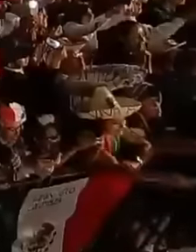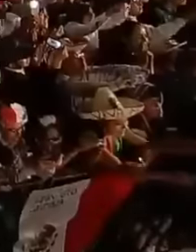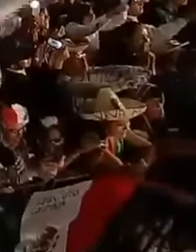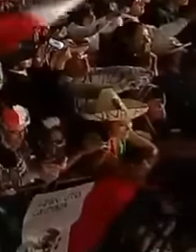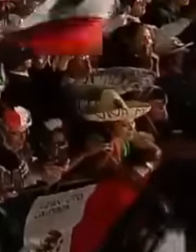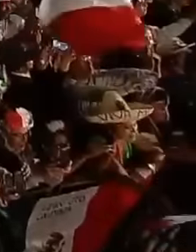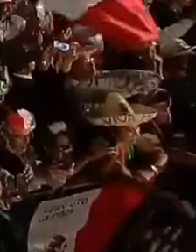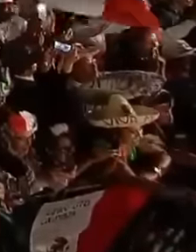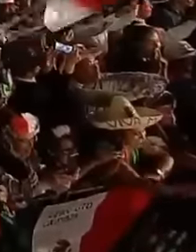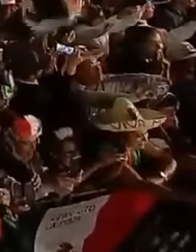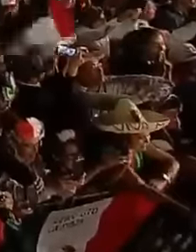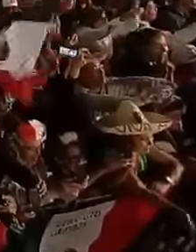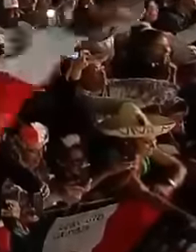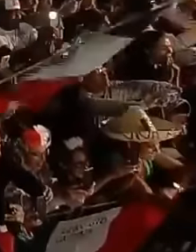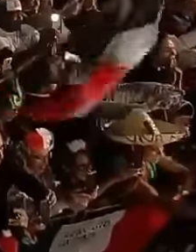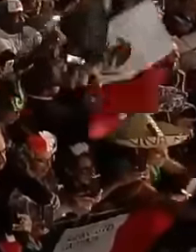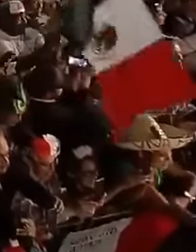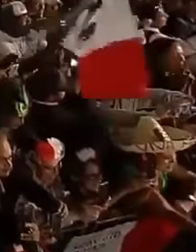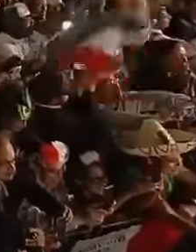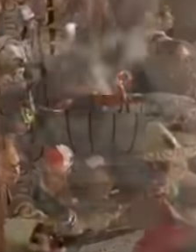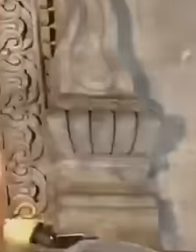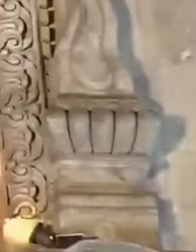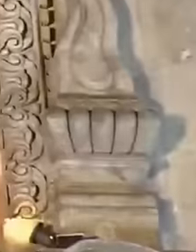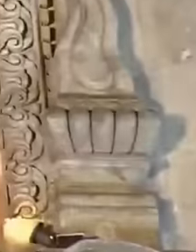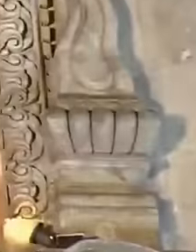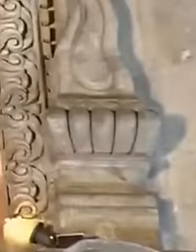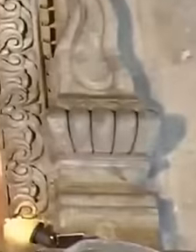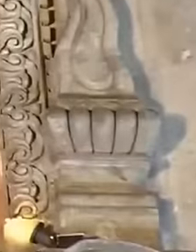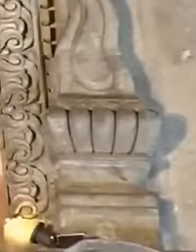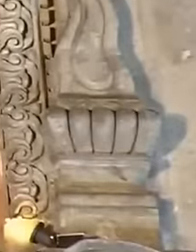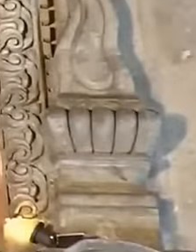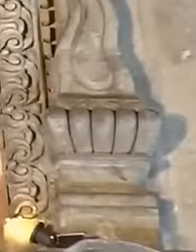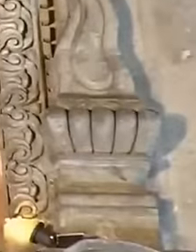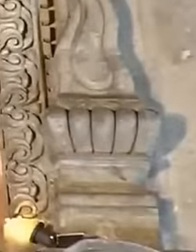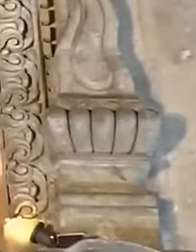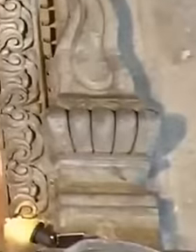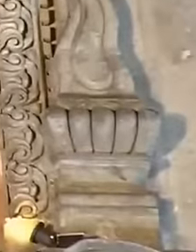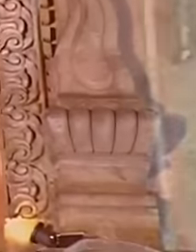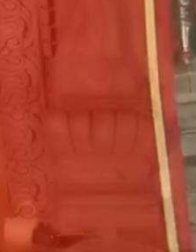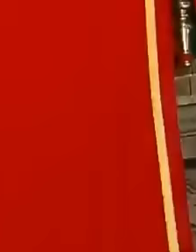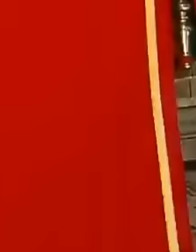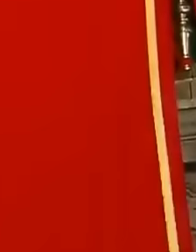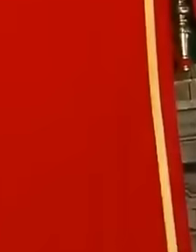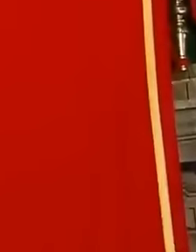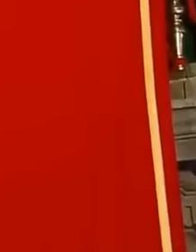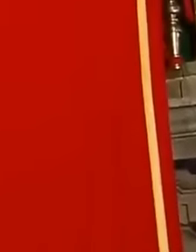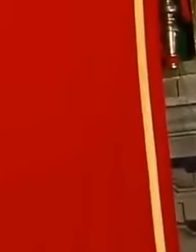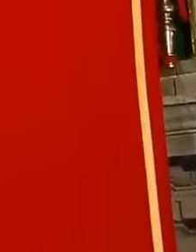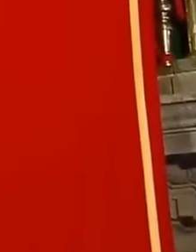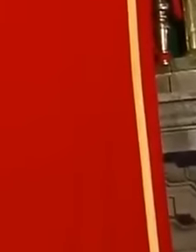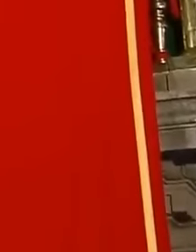president answered the question of a girl who commissioned a reporter to ask to the president